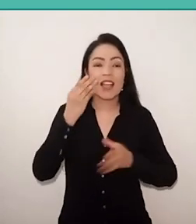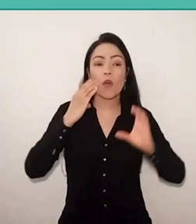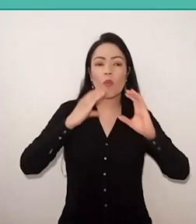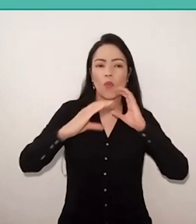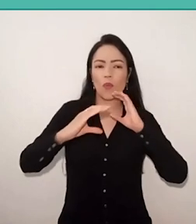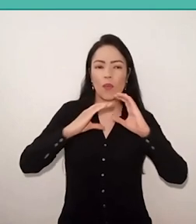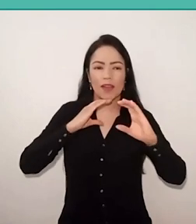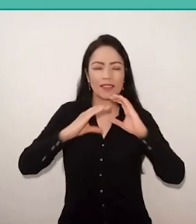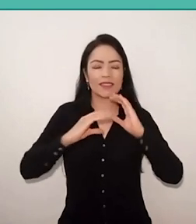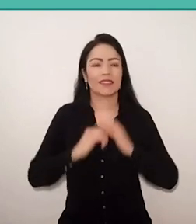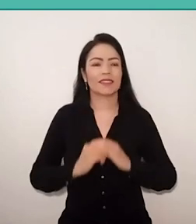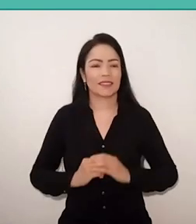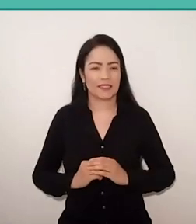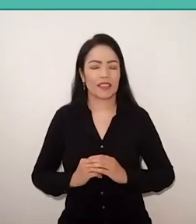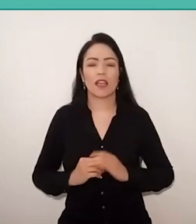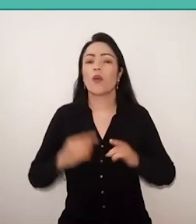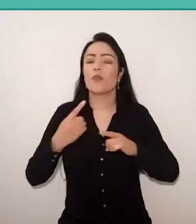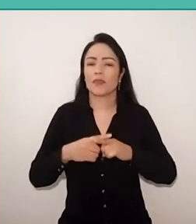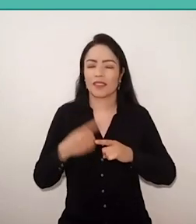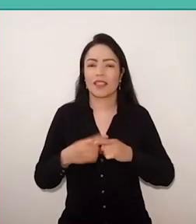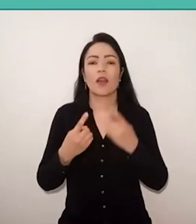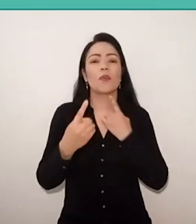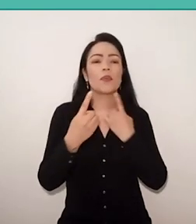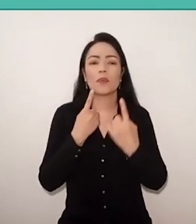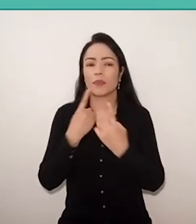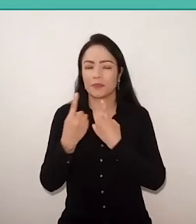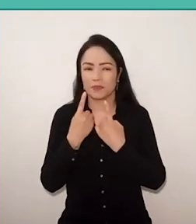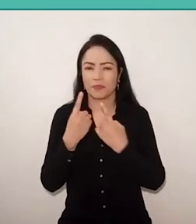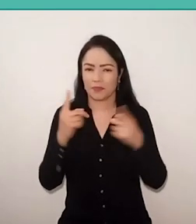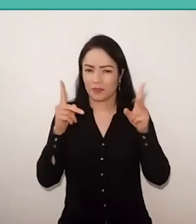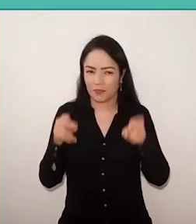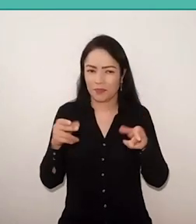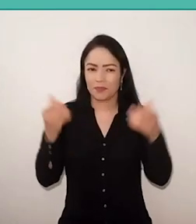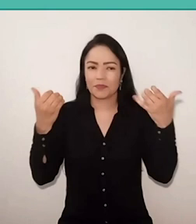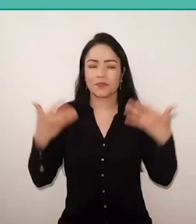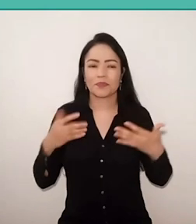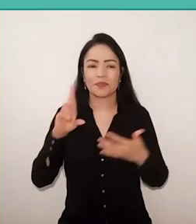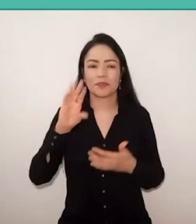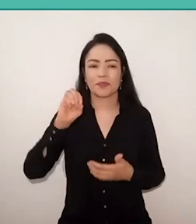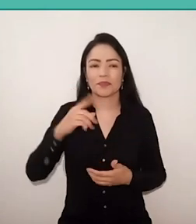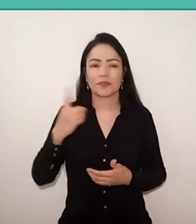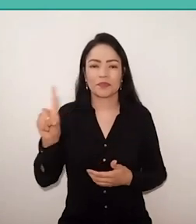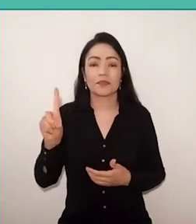because the dialogue, as well pointed out by Romão, it's not just a process of communication,